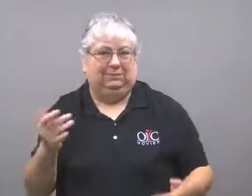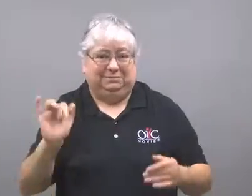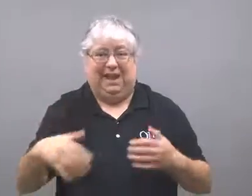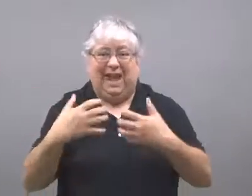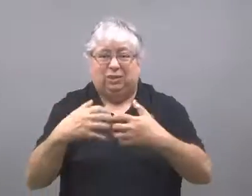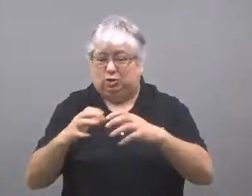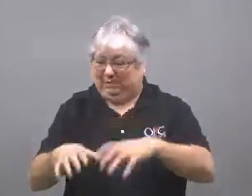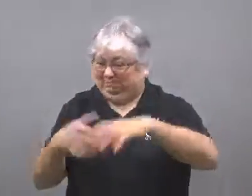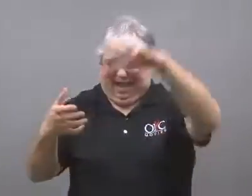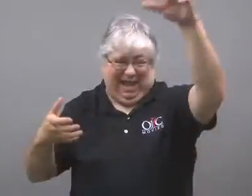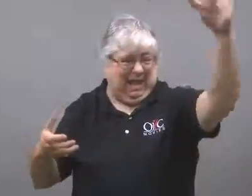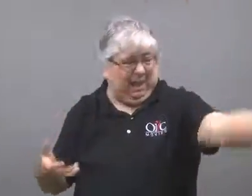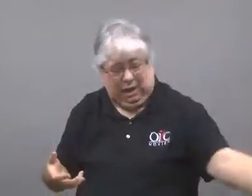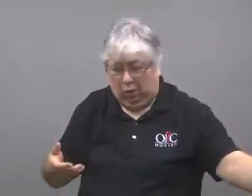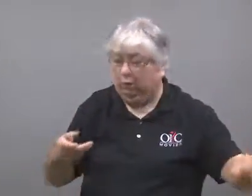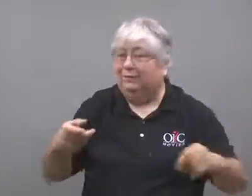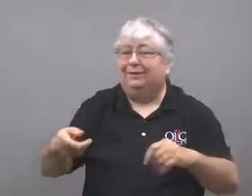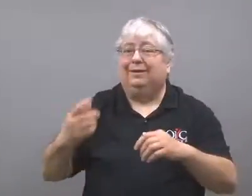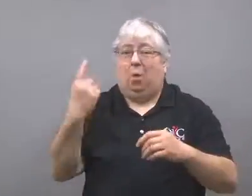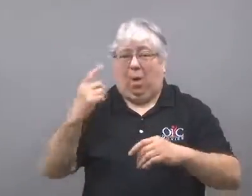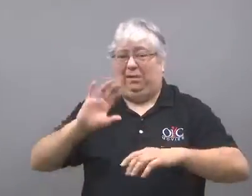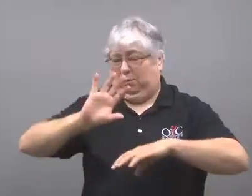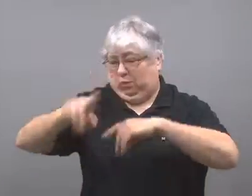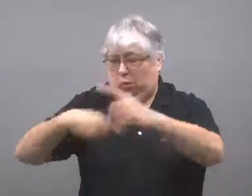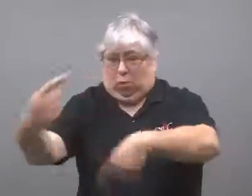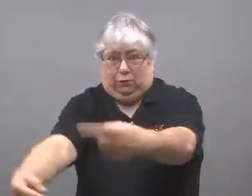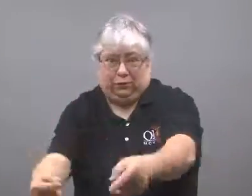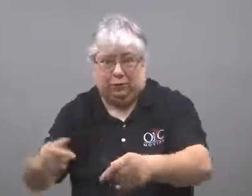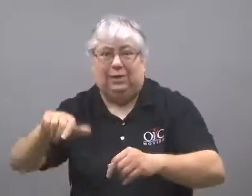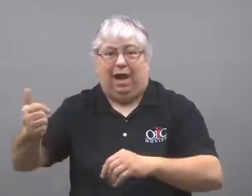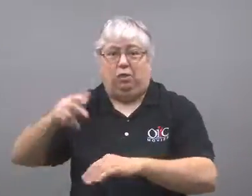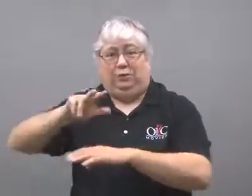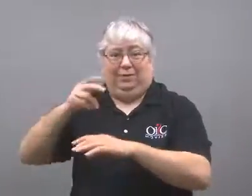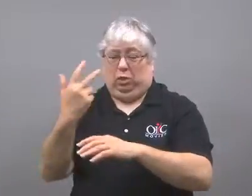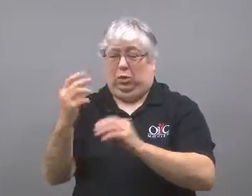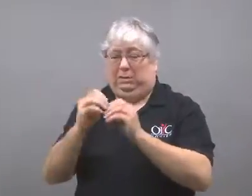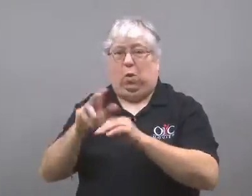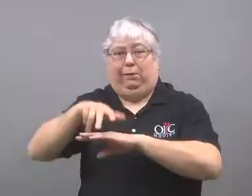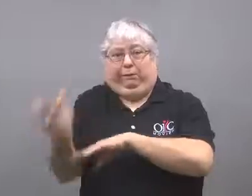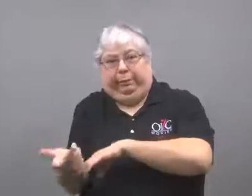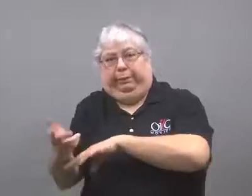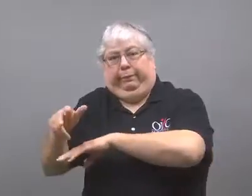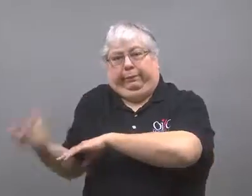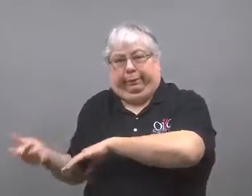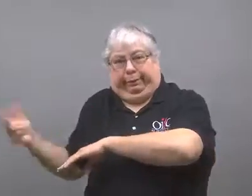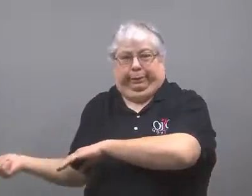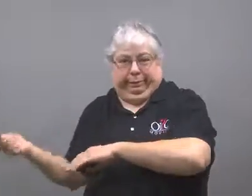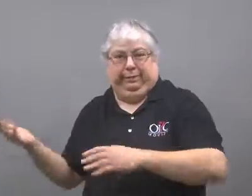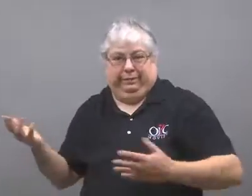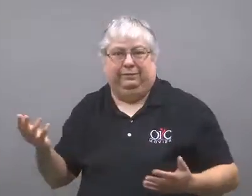The engine separated from the train, one car rolled over, and three flipped.